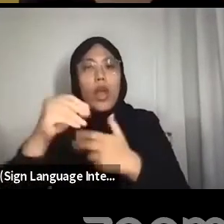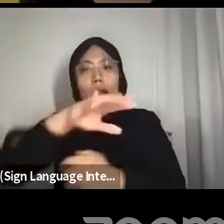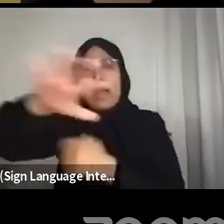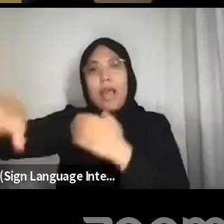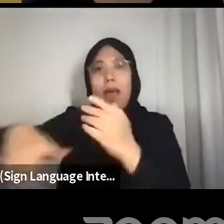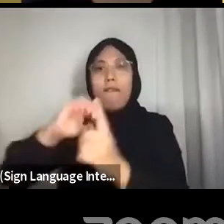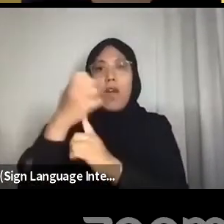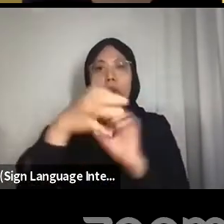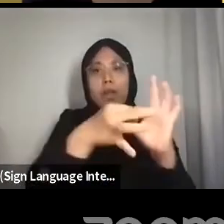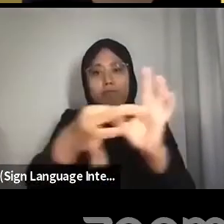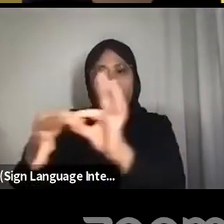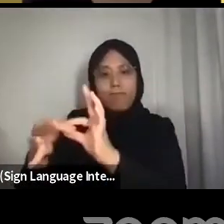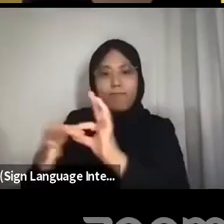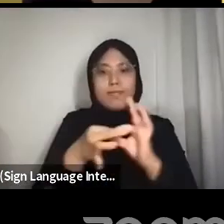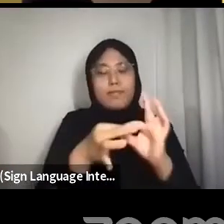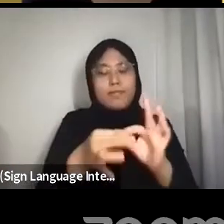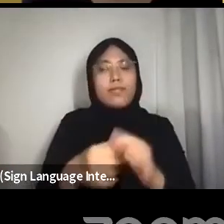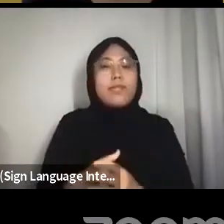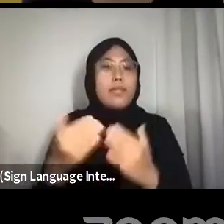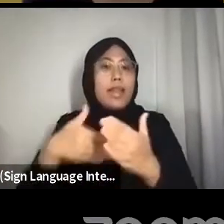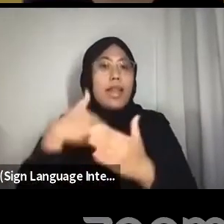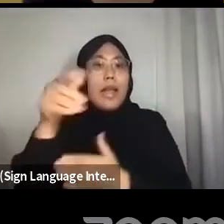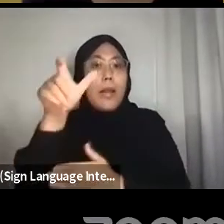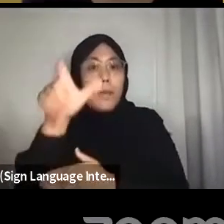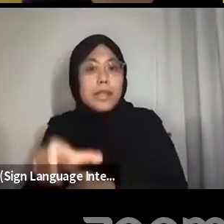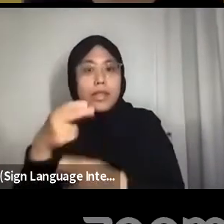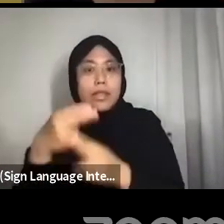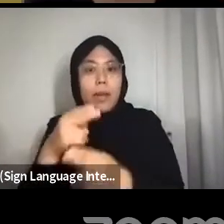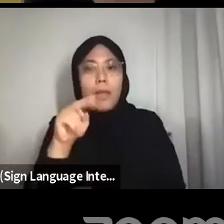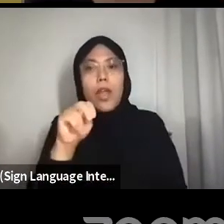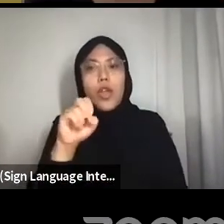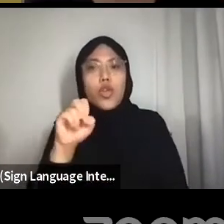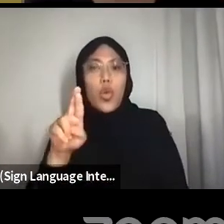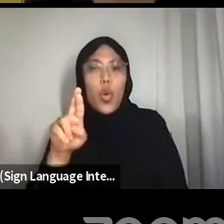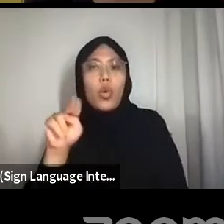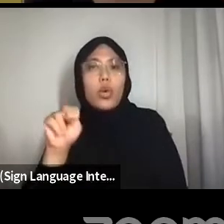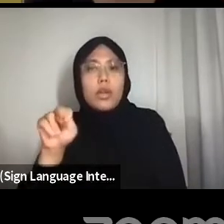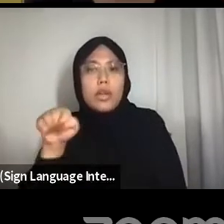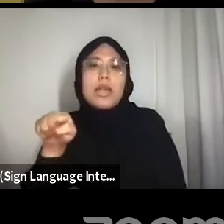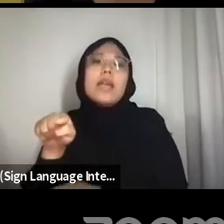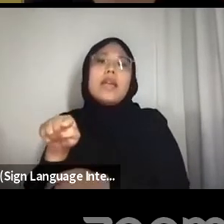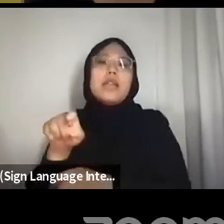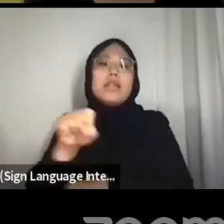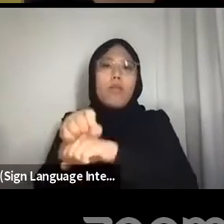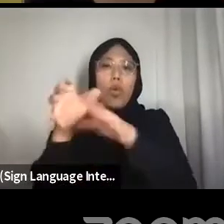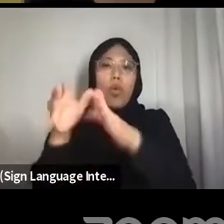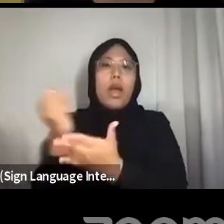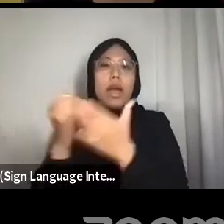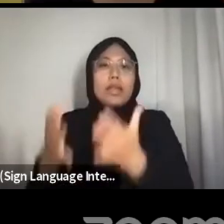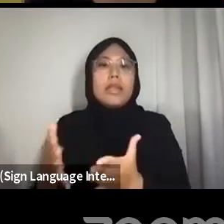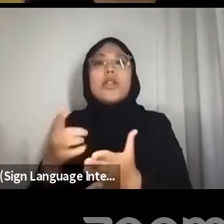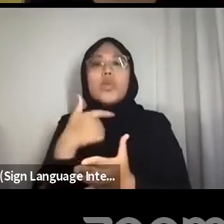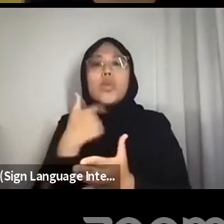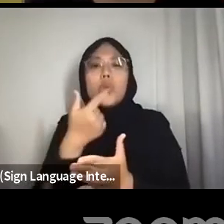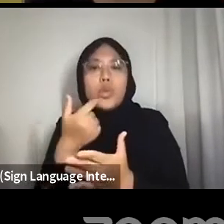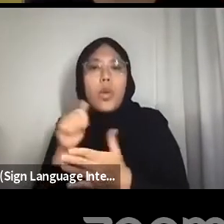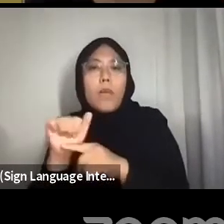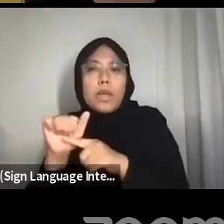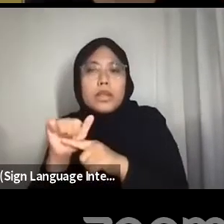Next we have nor. nor is a Singaporean artist whose practice is rooted in self-portraiture.